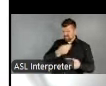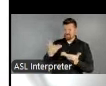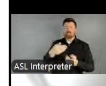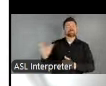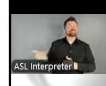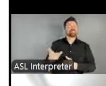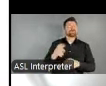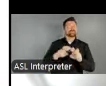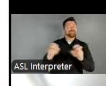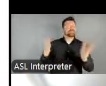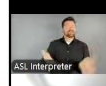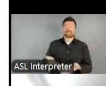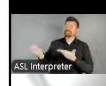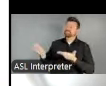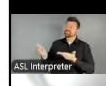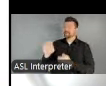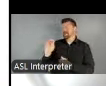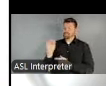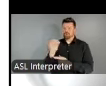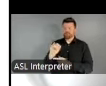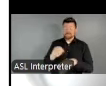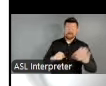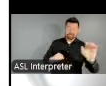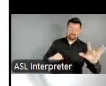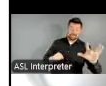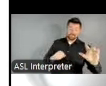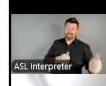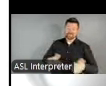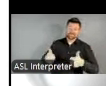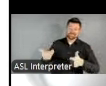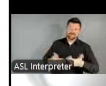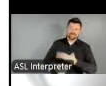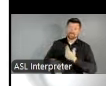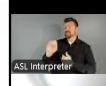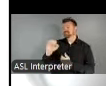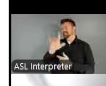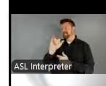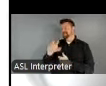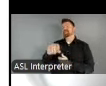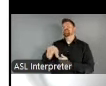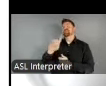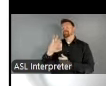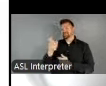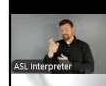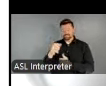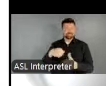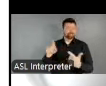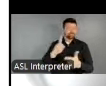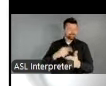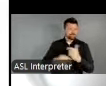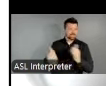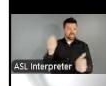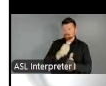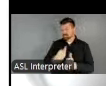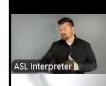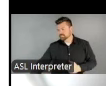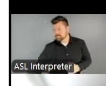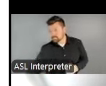give a emoji-filled welcome to Sally Dix, the Executive Director of Bravo Greater Des Moines,